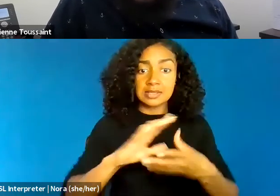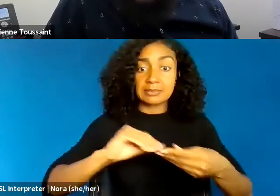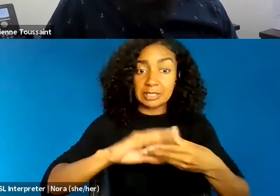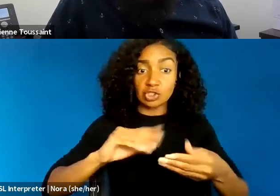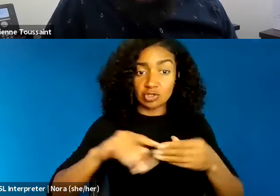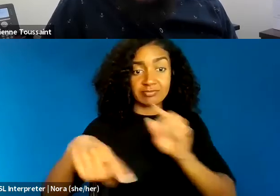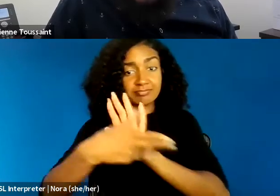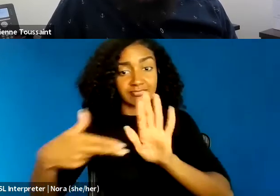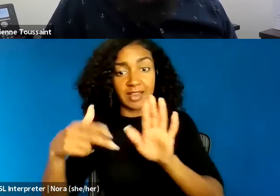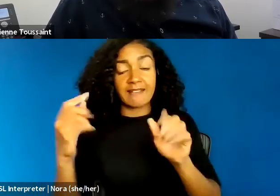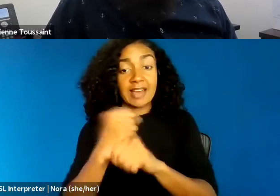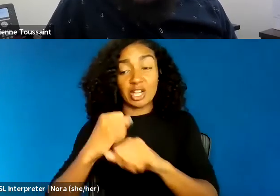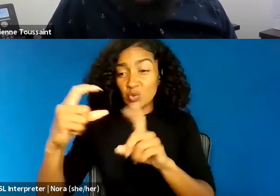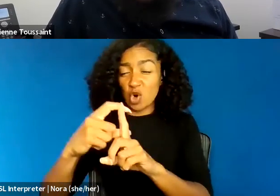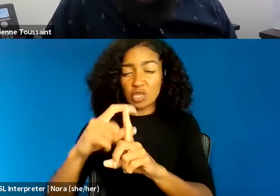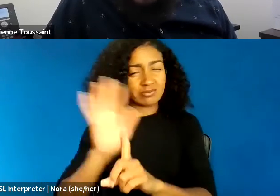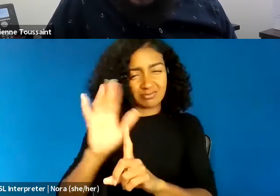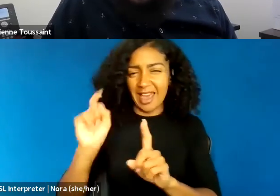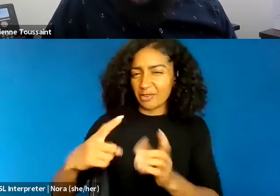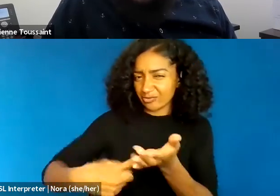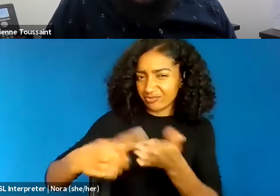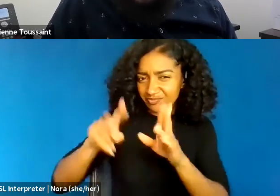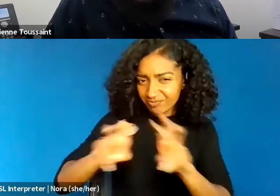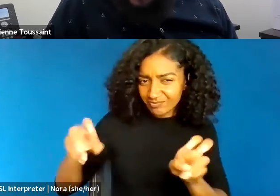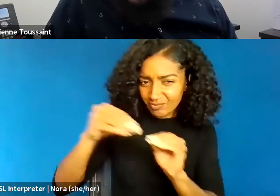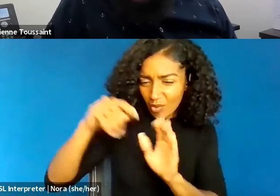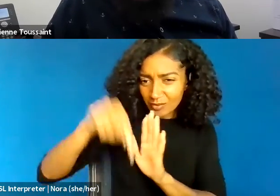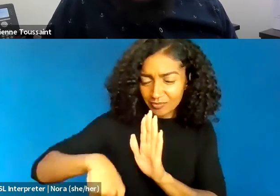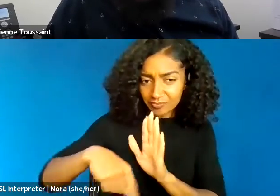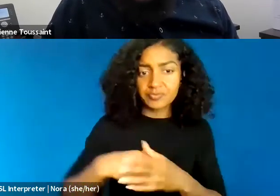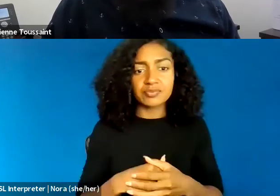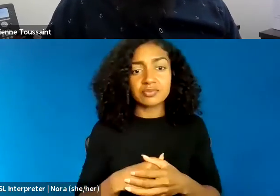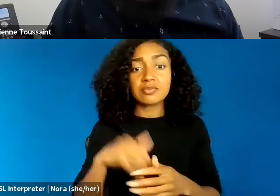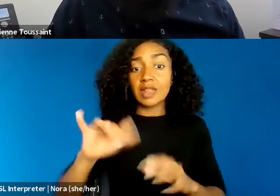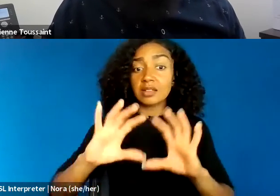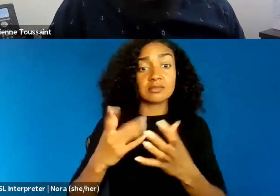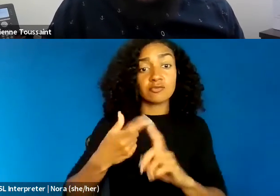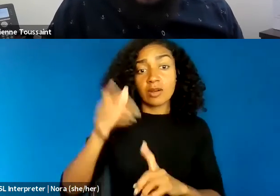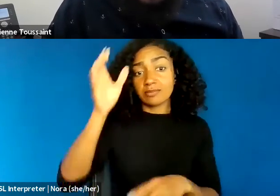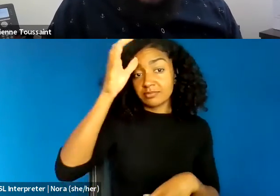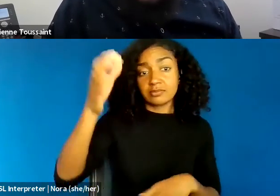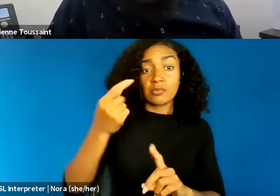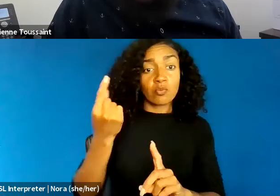from the very concept of disorderly conduct, which I would argue is an inherently racist idea